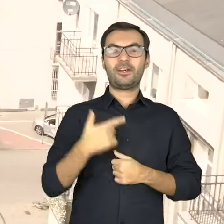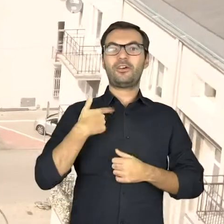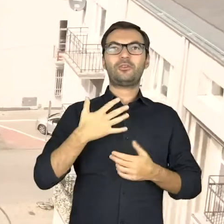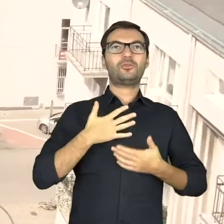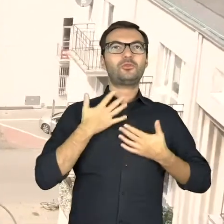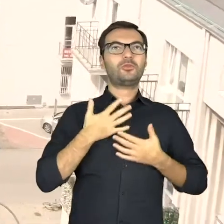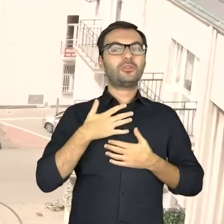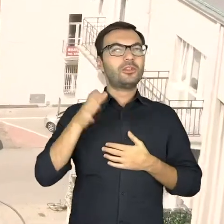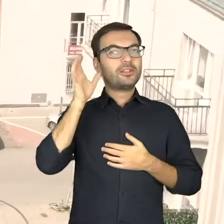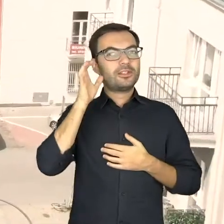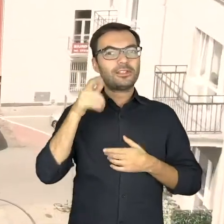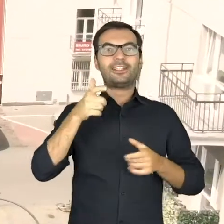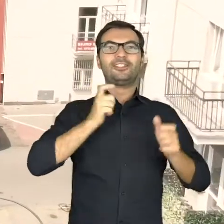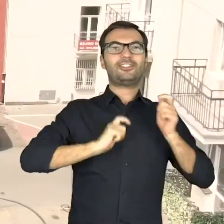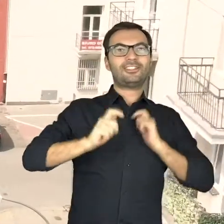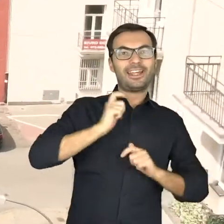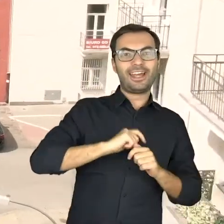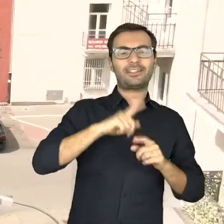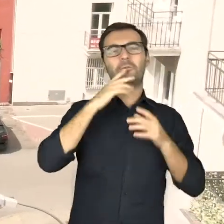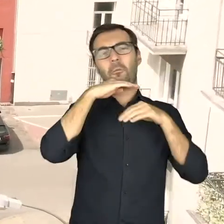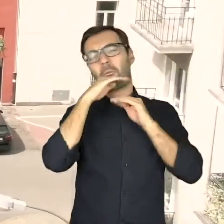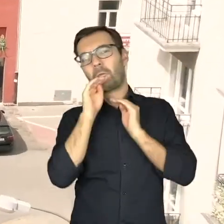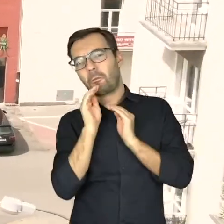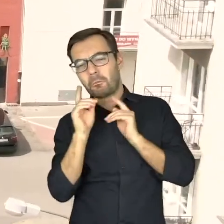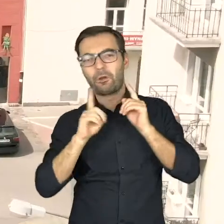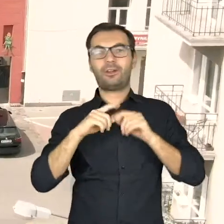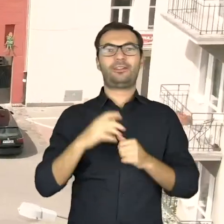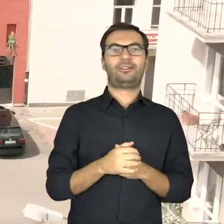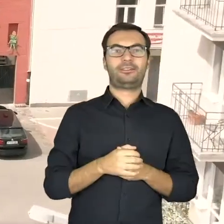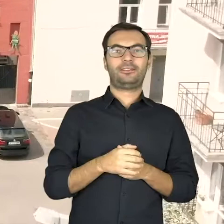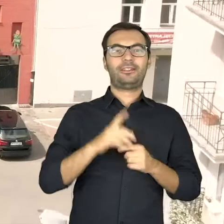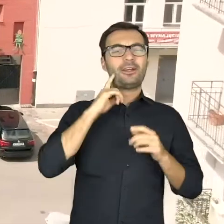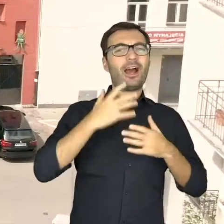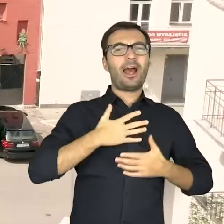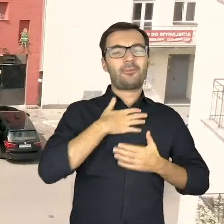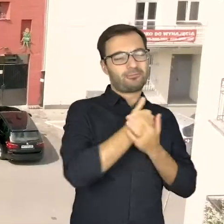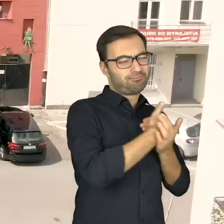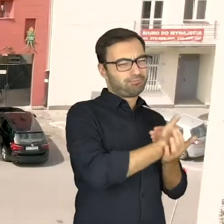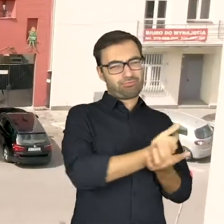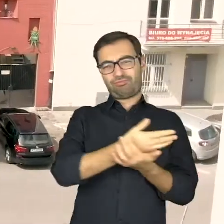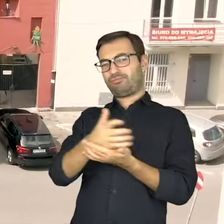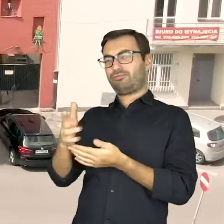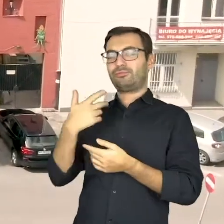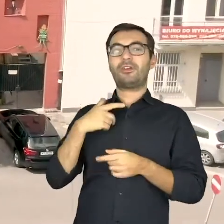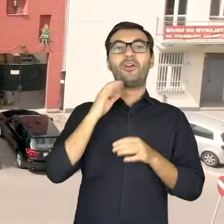I come to life when I hear you’re glad or upset, When you experience a whole range of feelings.